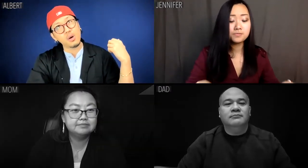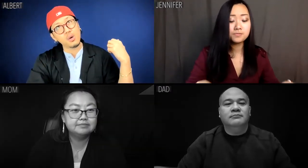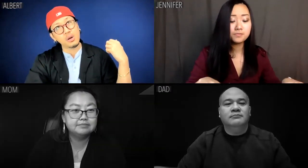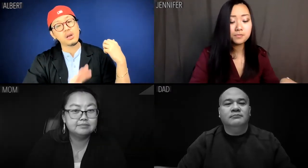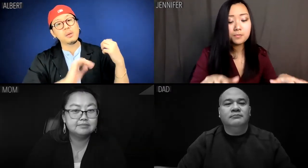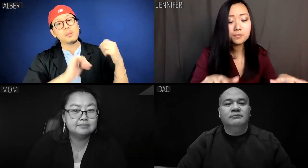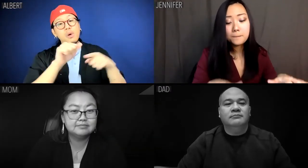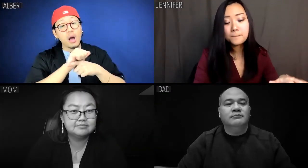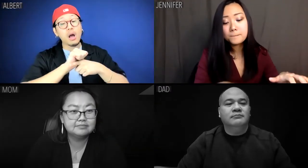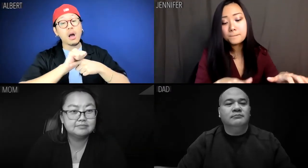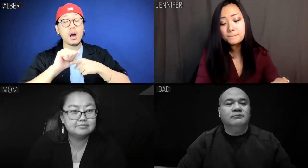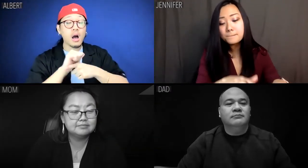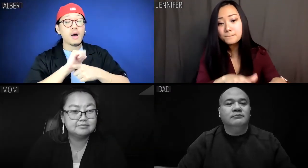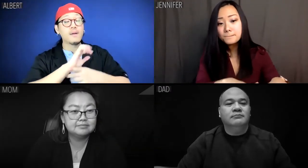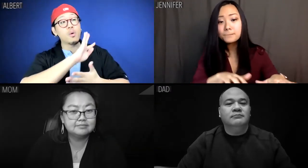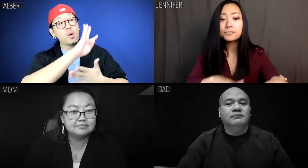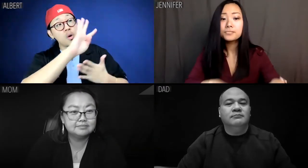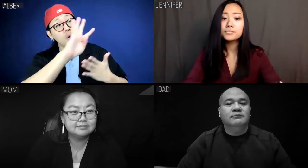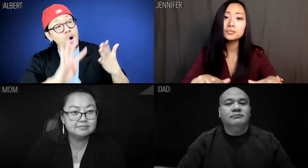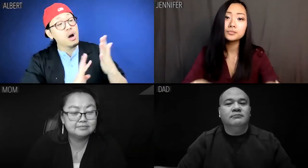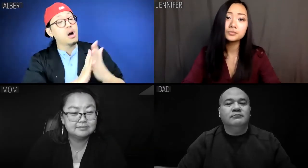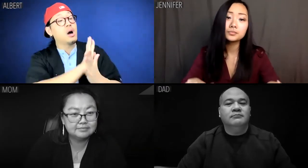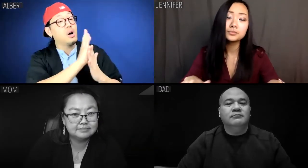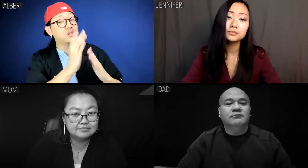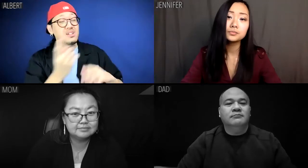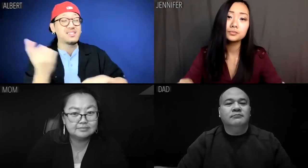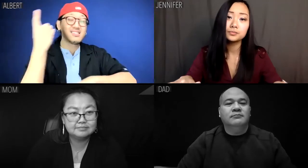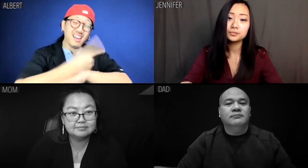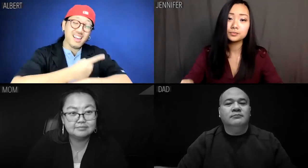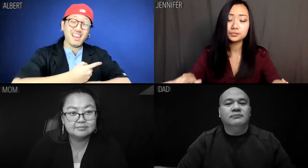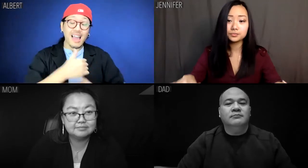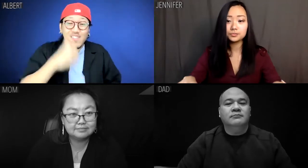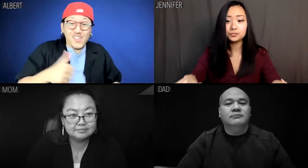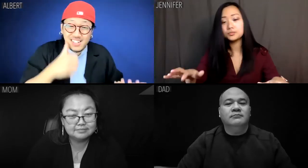Albert: We practice four hours a day.